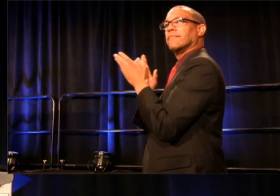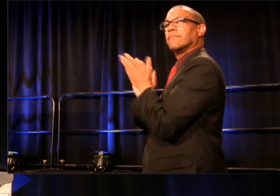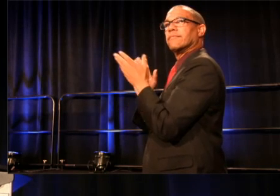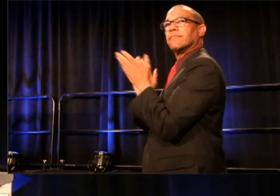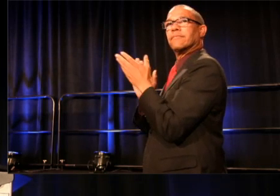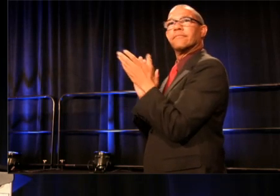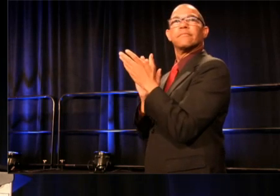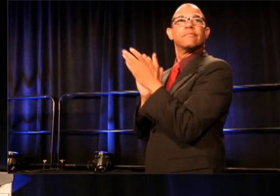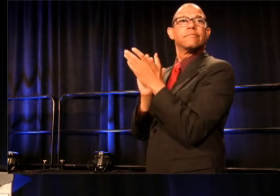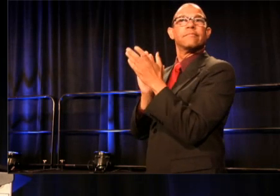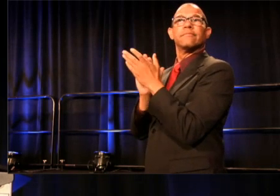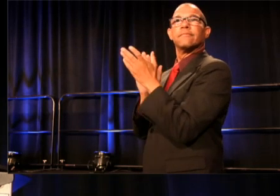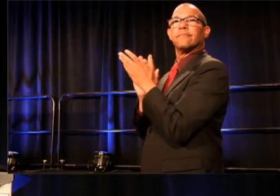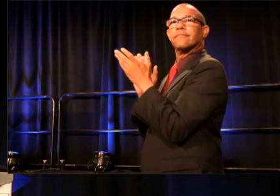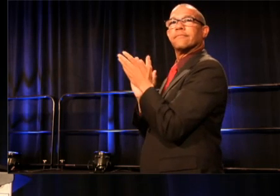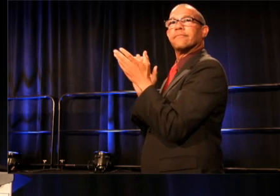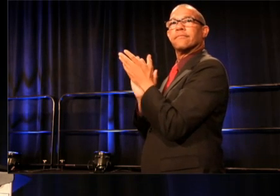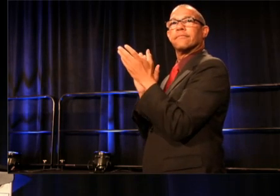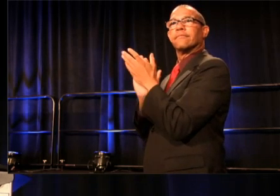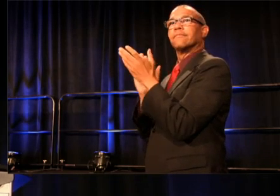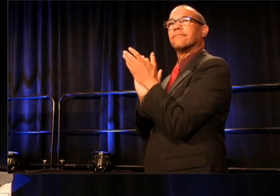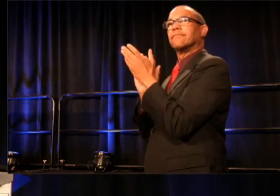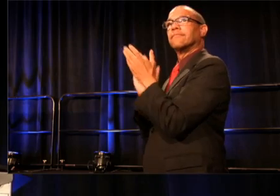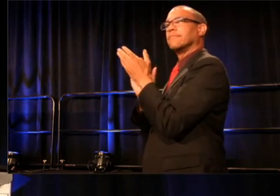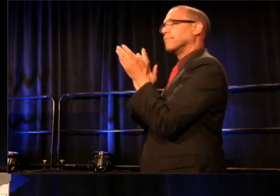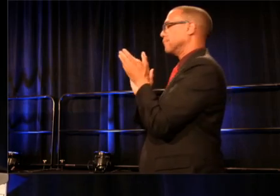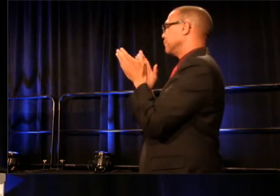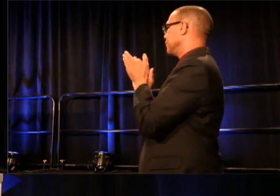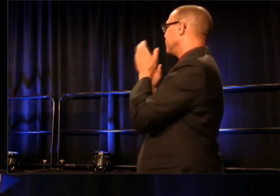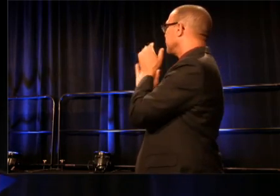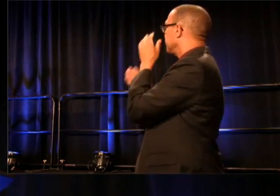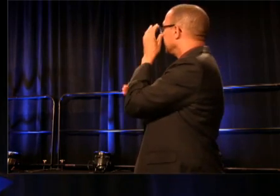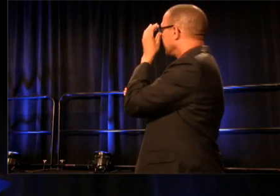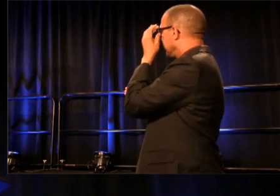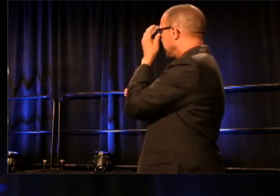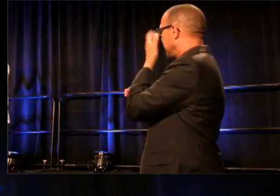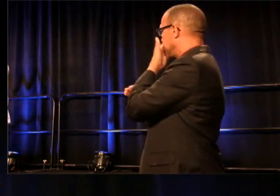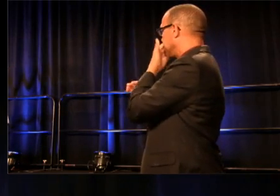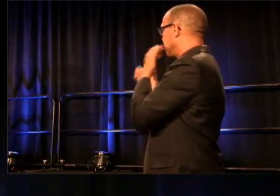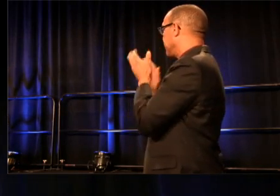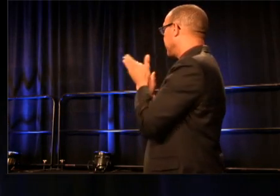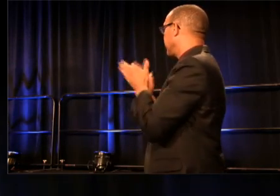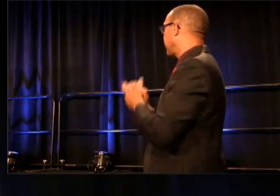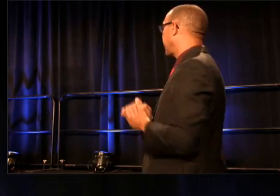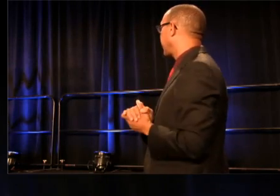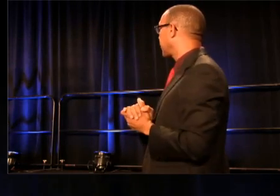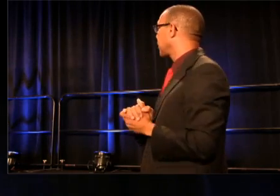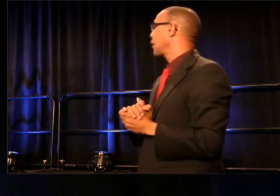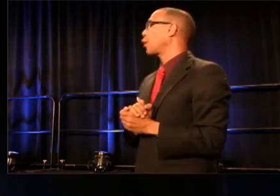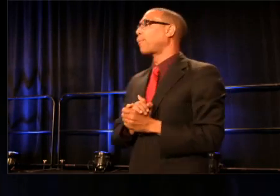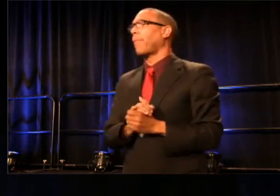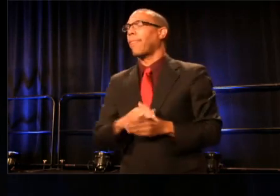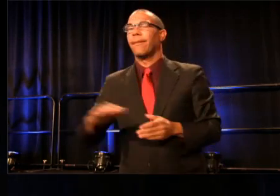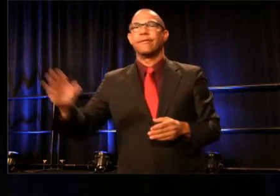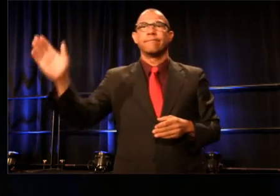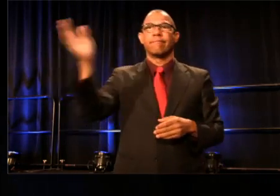(audience continues clapping) Thank you, Kimberly and Charlie.